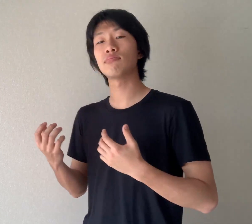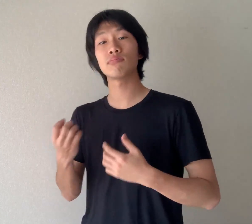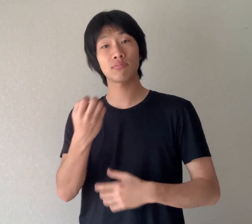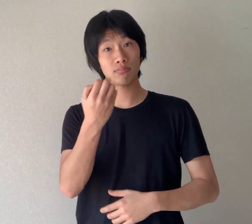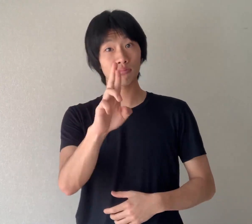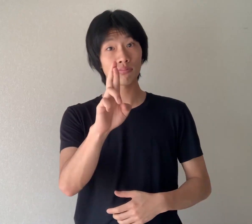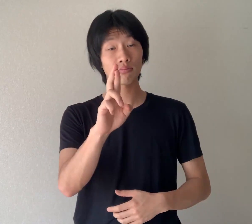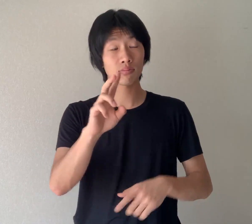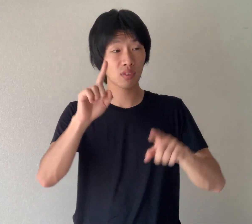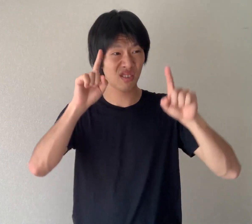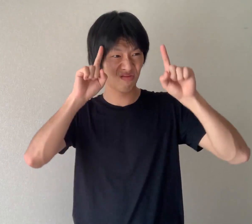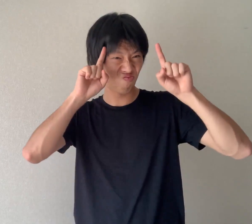or,